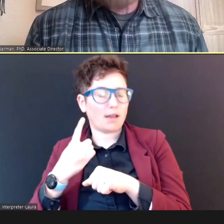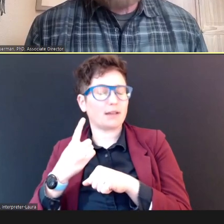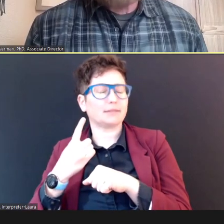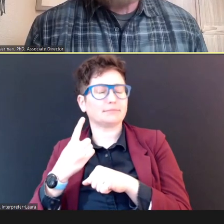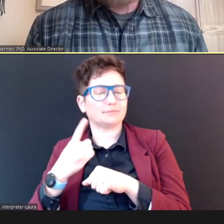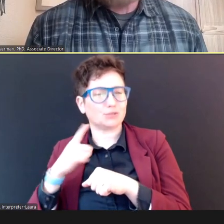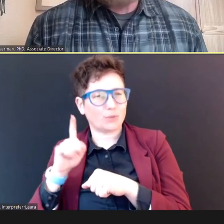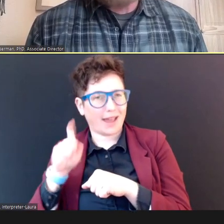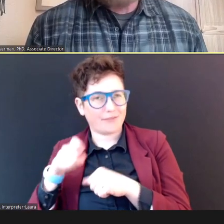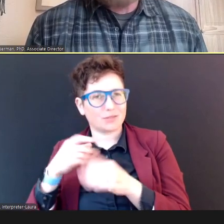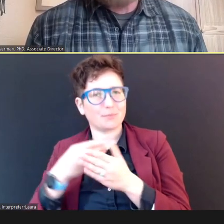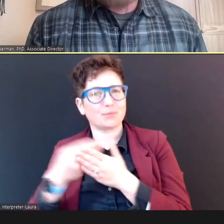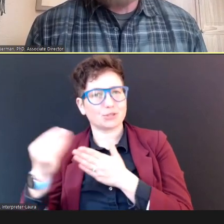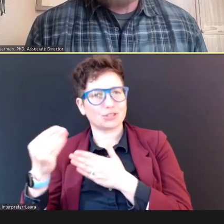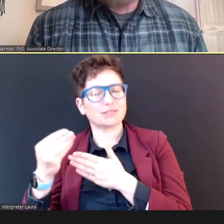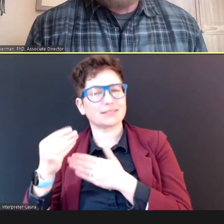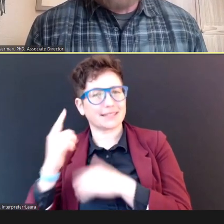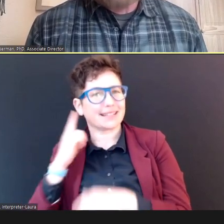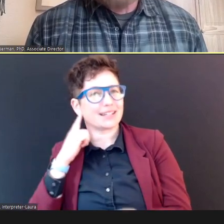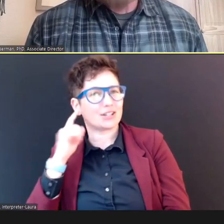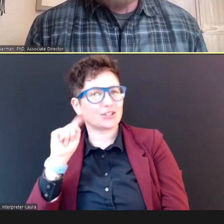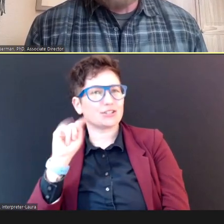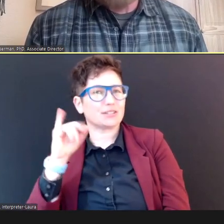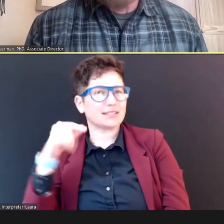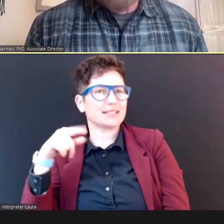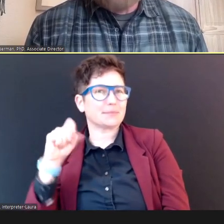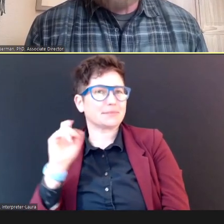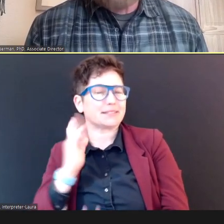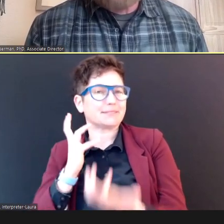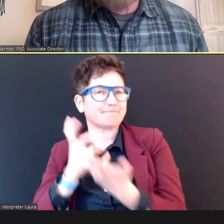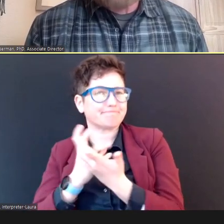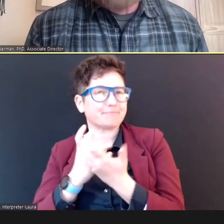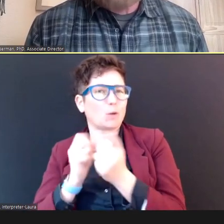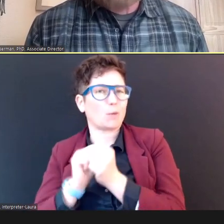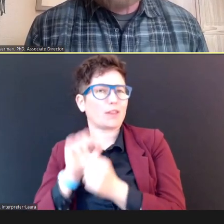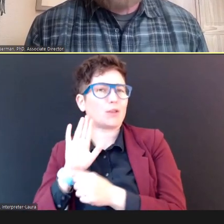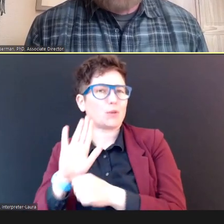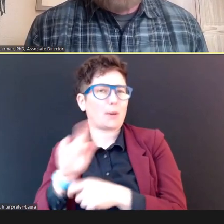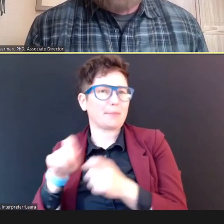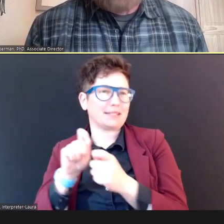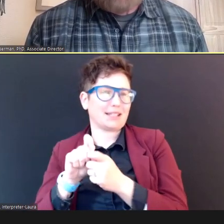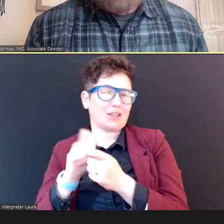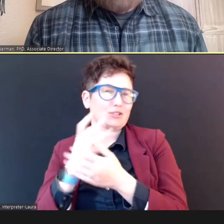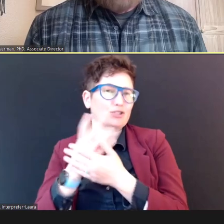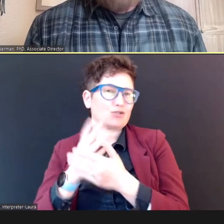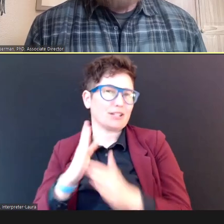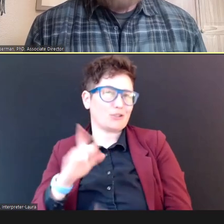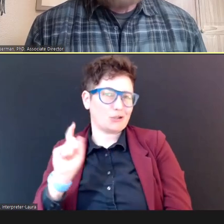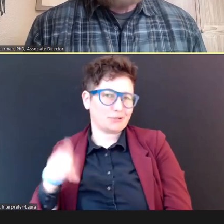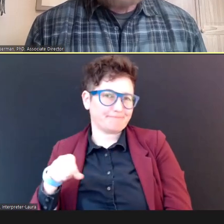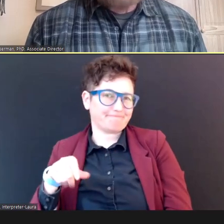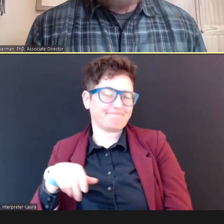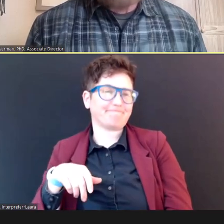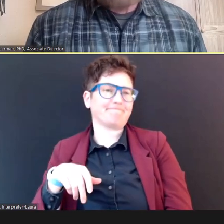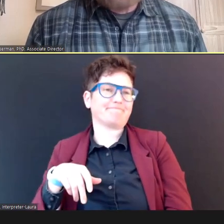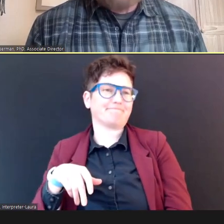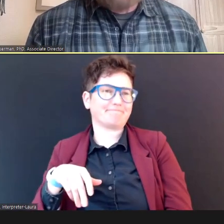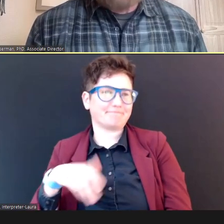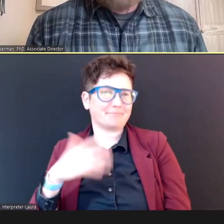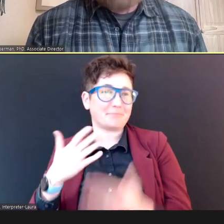ear tips, that, go with your particular screener, you might see them for another, and think, "Oh, if I had that screener, they're